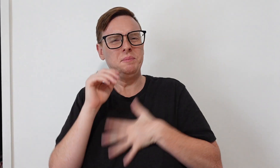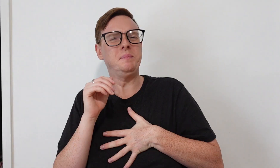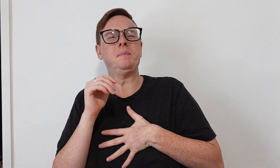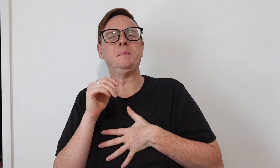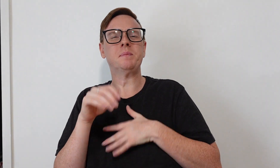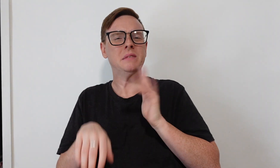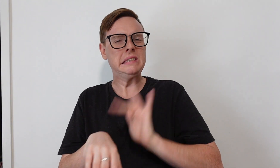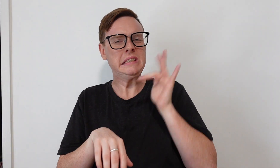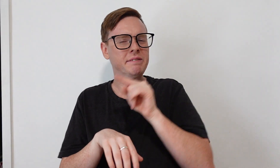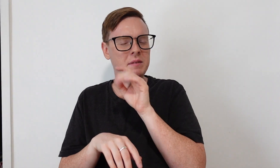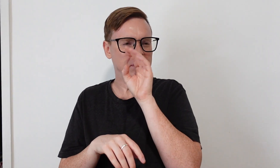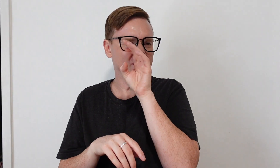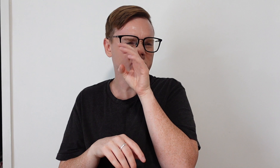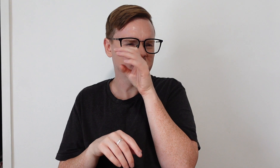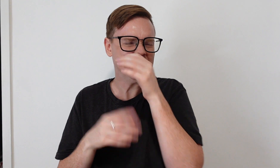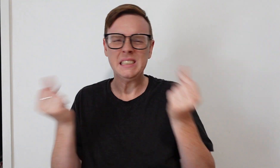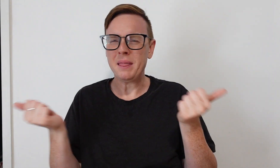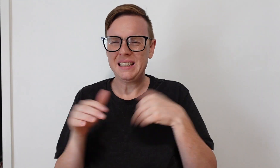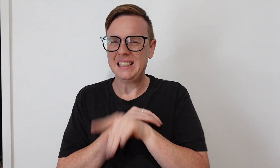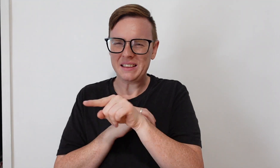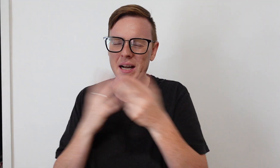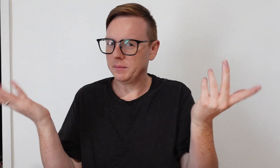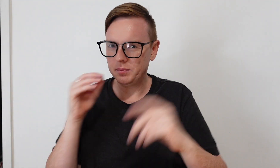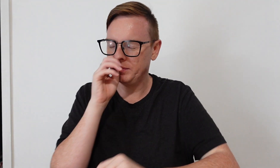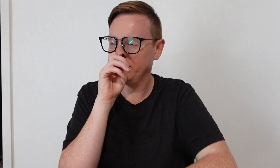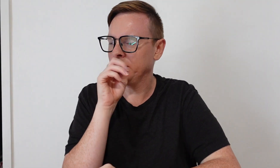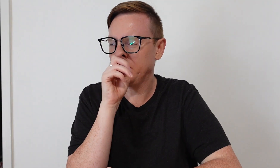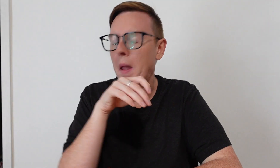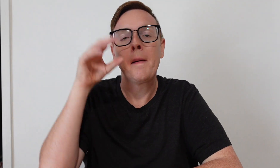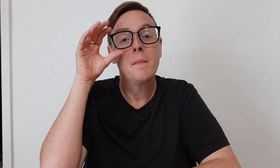It was something sensitive. Something in the foods or whatever